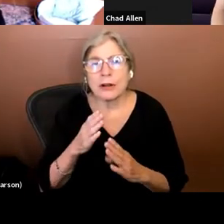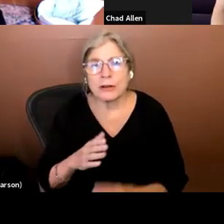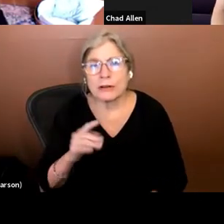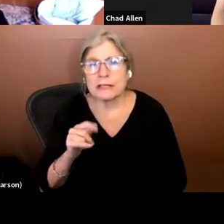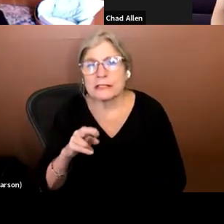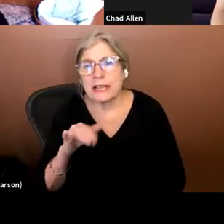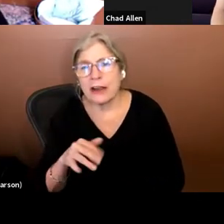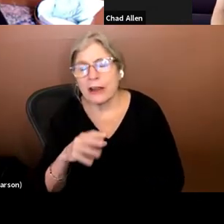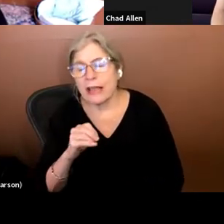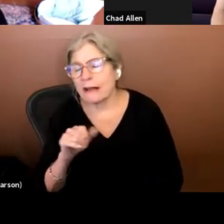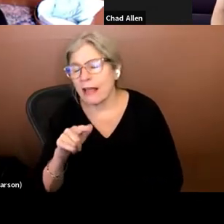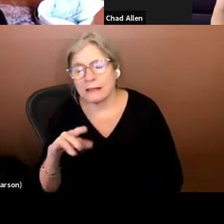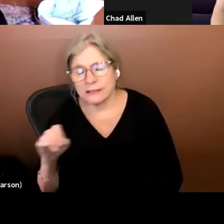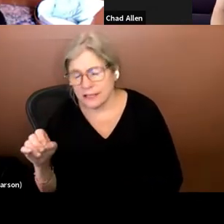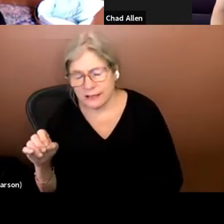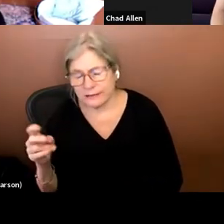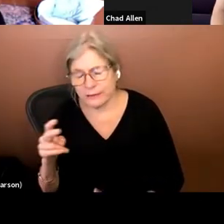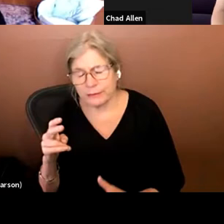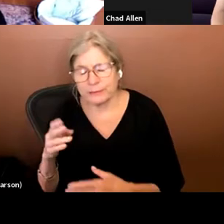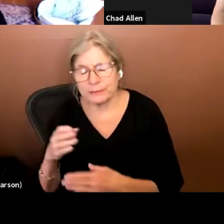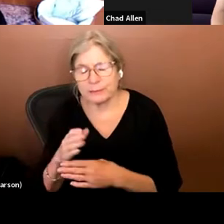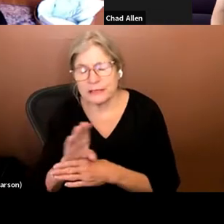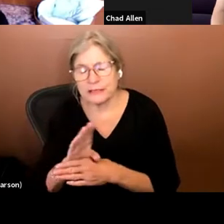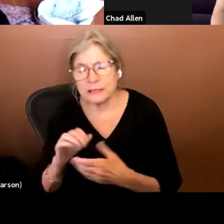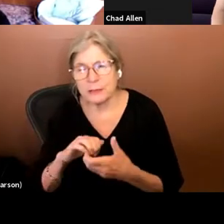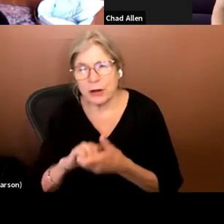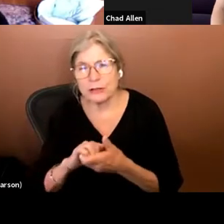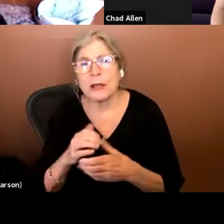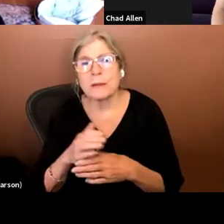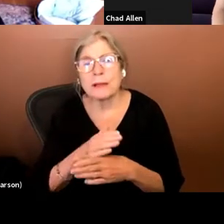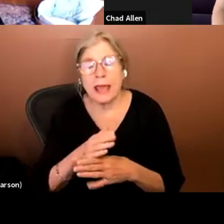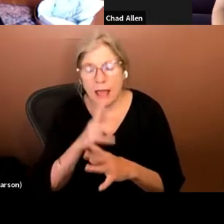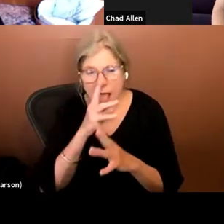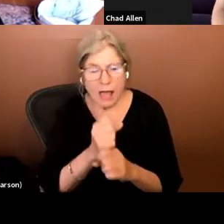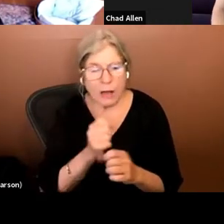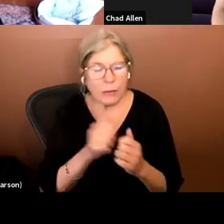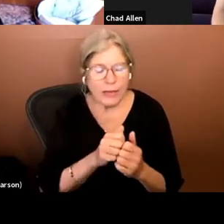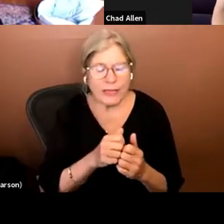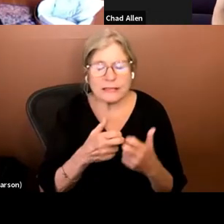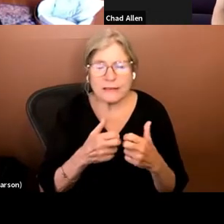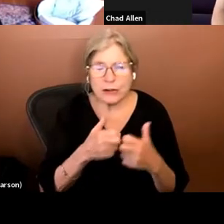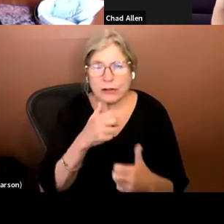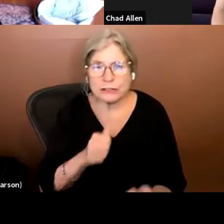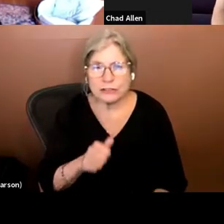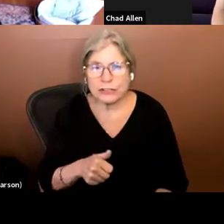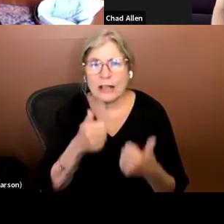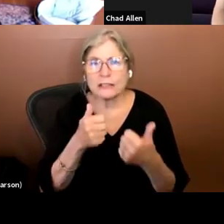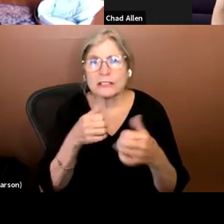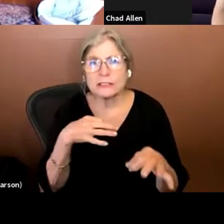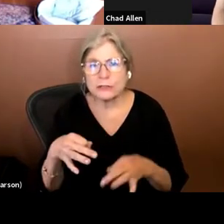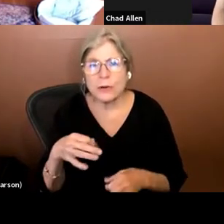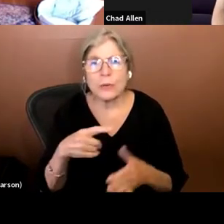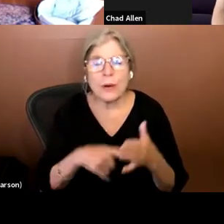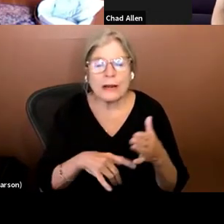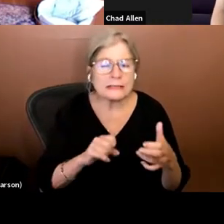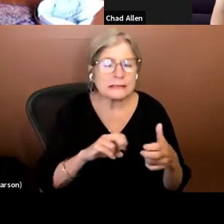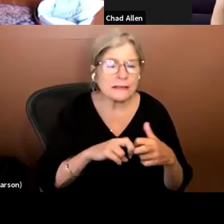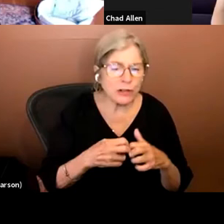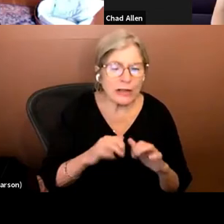Paterson and I became eNAM orred of the challenges. How can